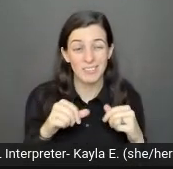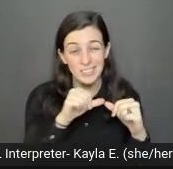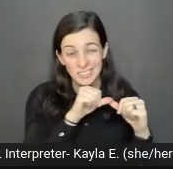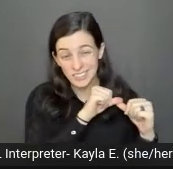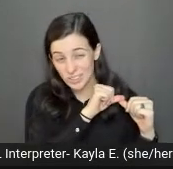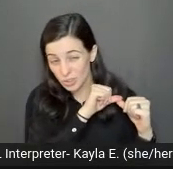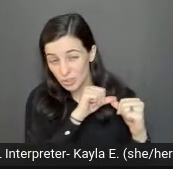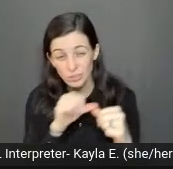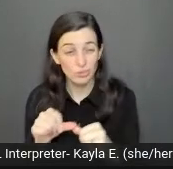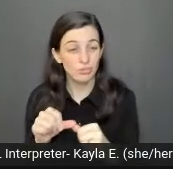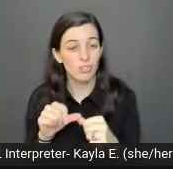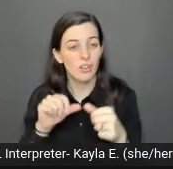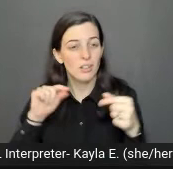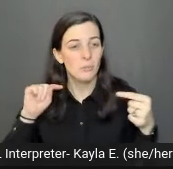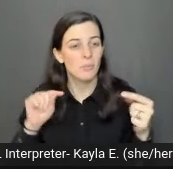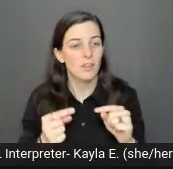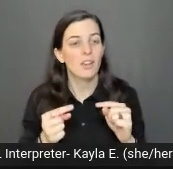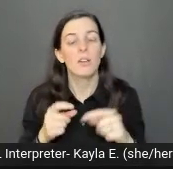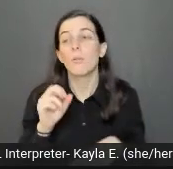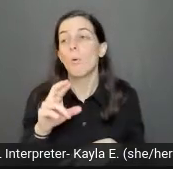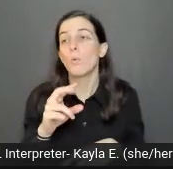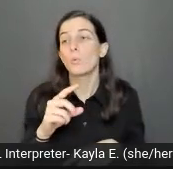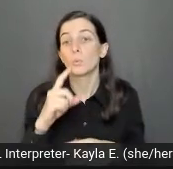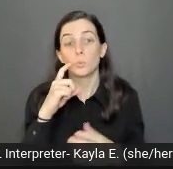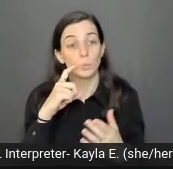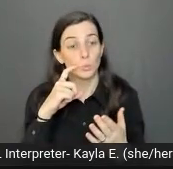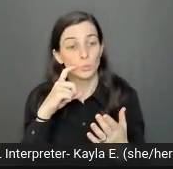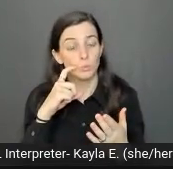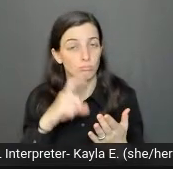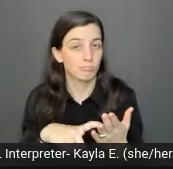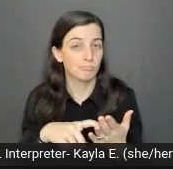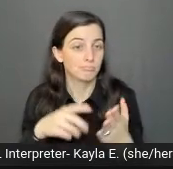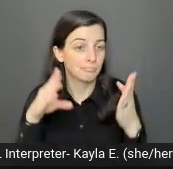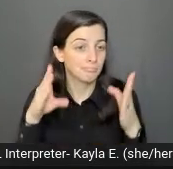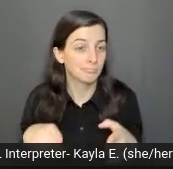or if you imagine someone that is partially paralyzed,